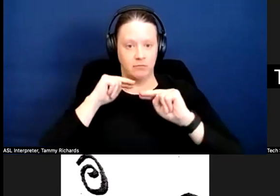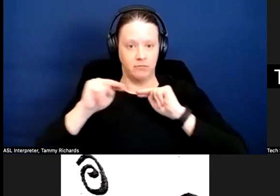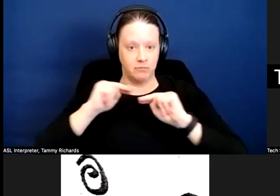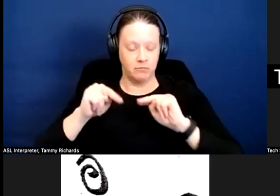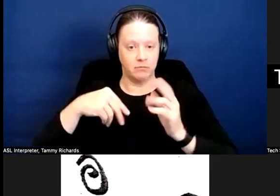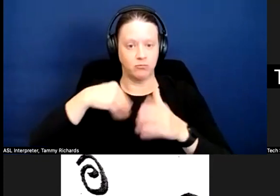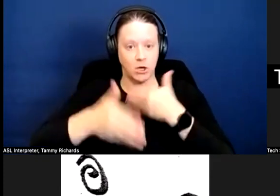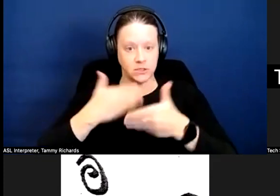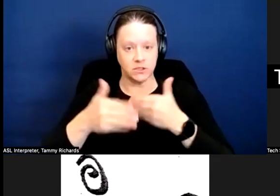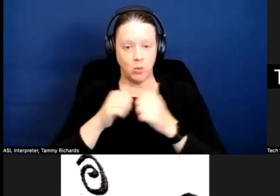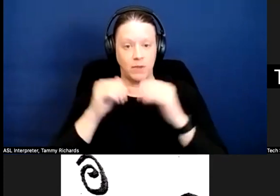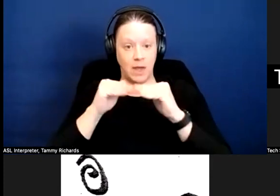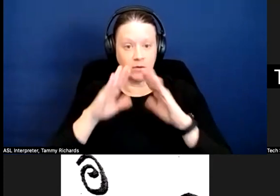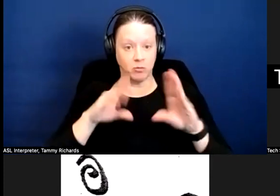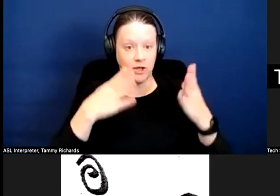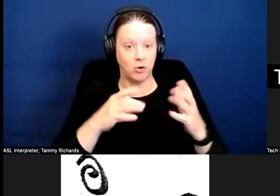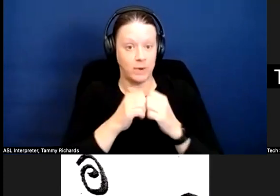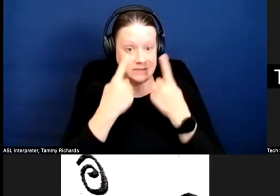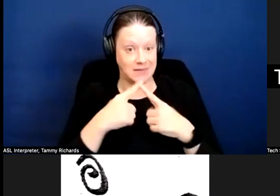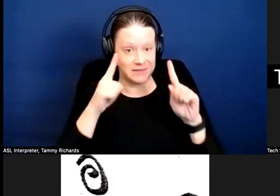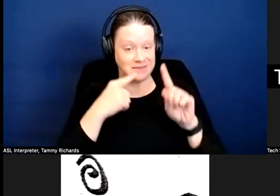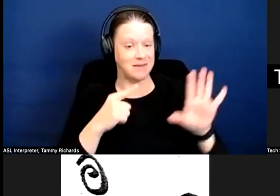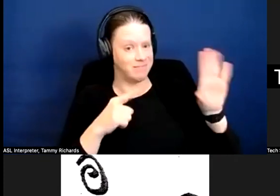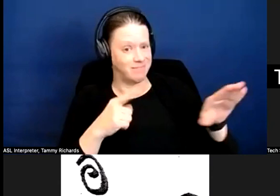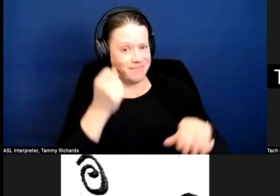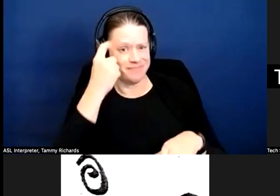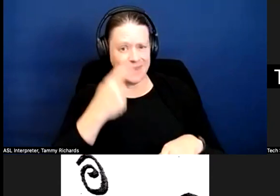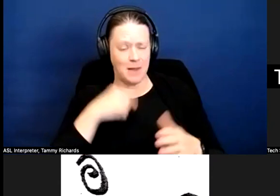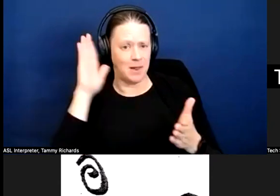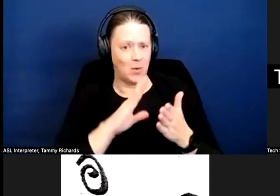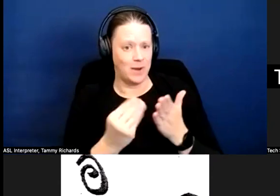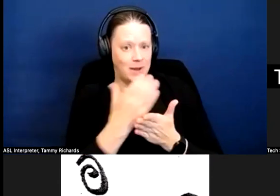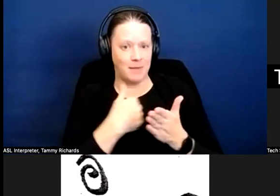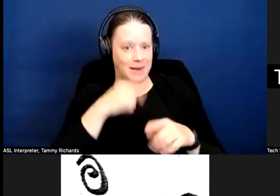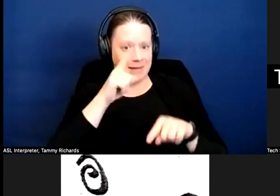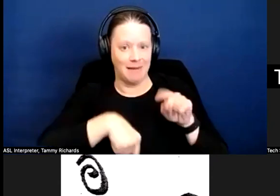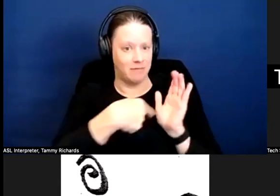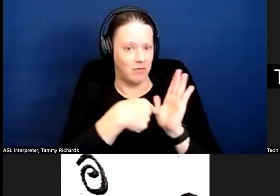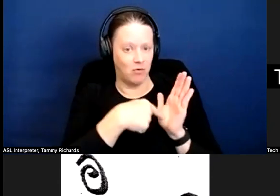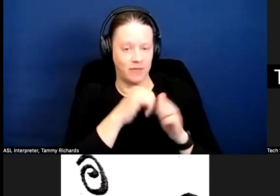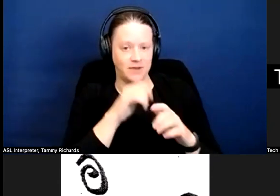And with success. To say listen, I'm low income, I can't afford this accommodation that I need or this modification